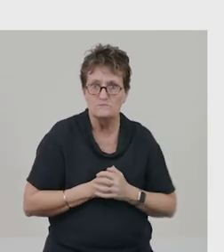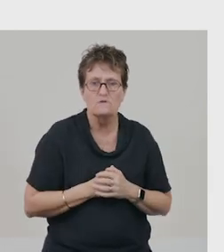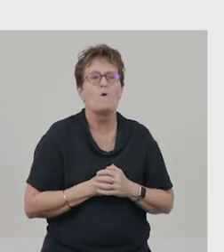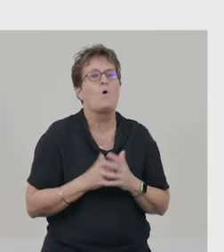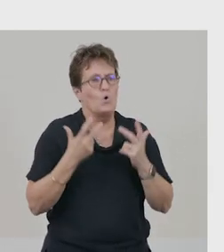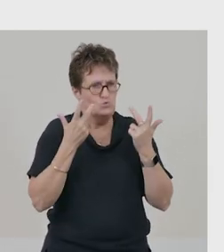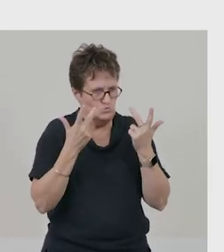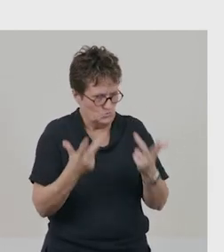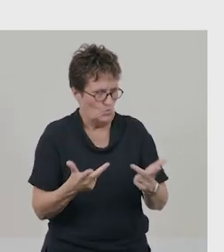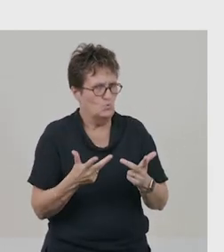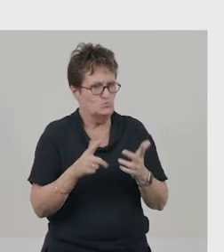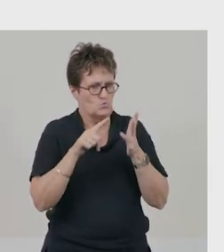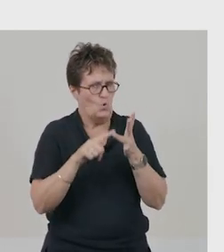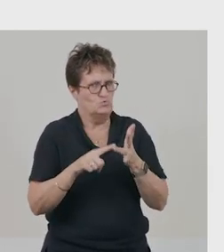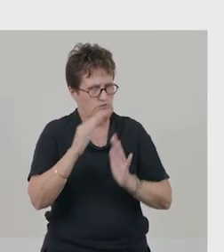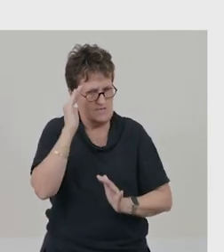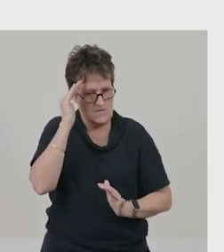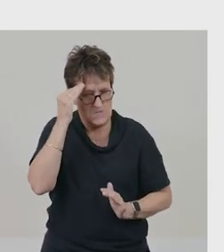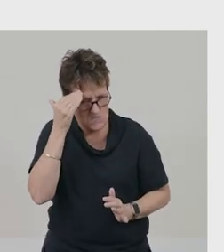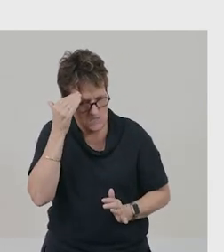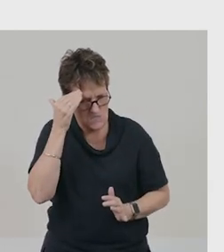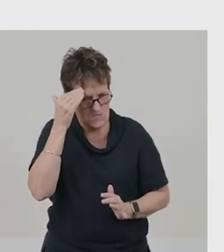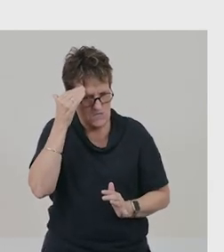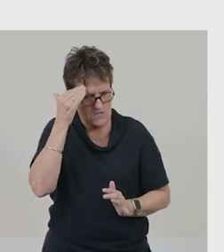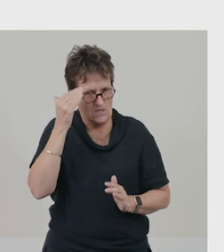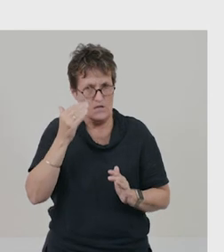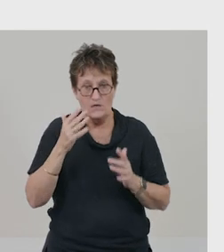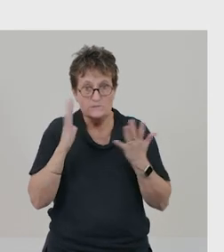That shows she has determination and can think for herself,